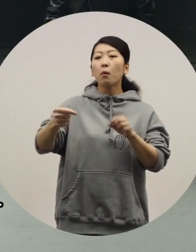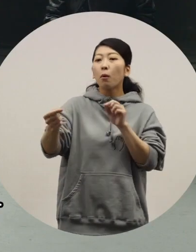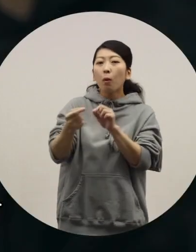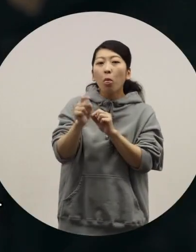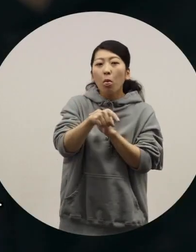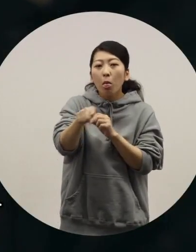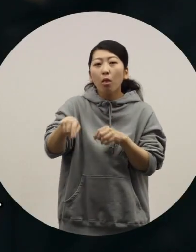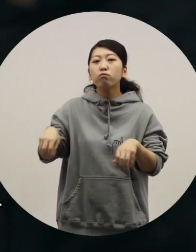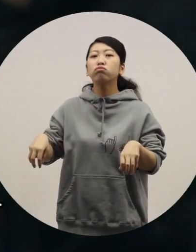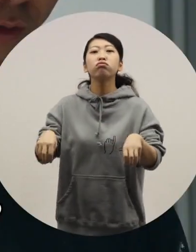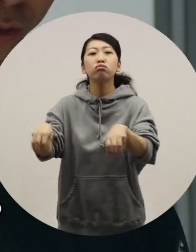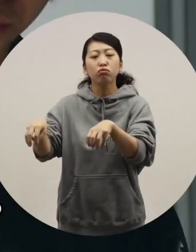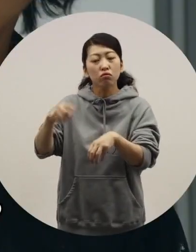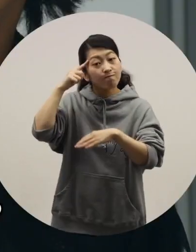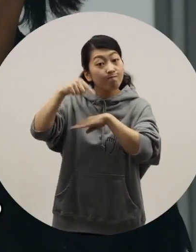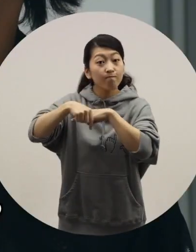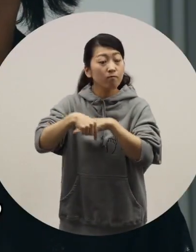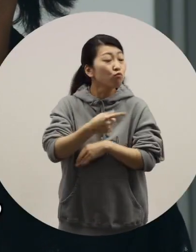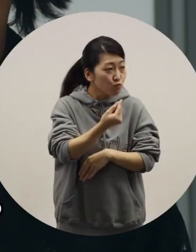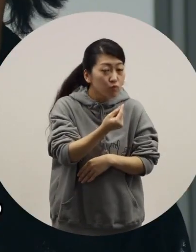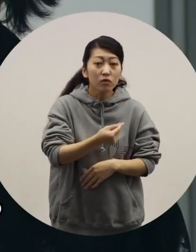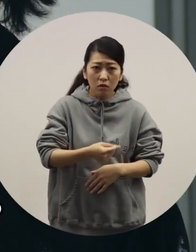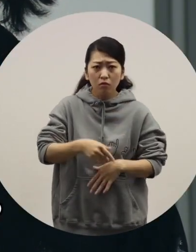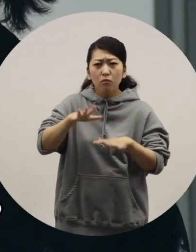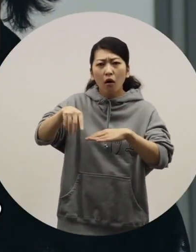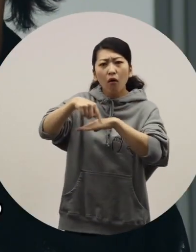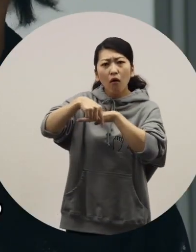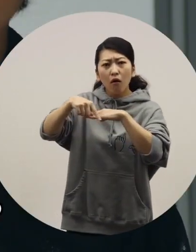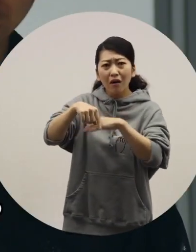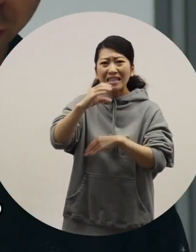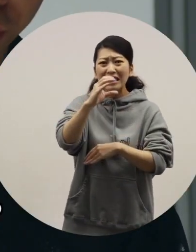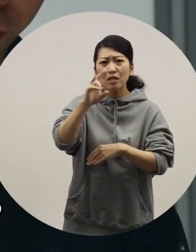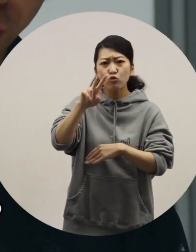[Toriyama] Yes, that's right. What was the concept when designing this Model C2?